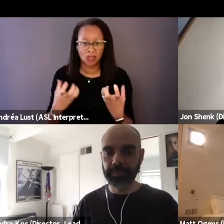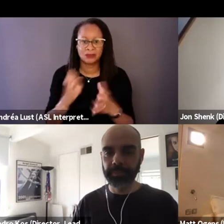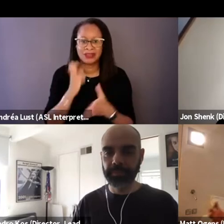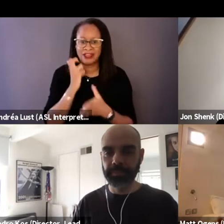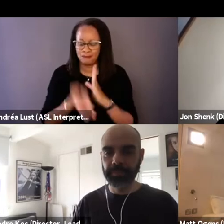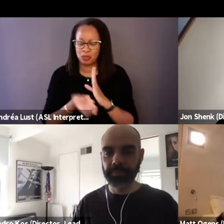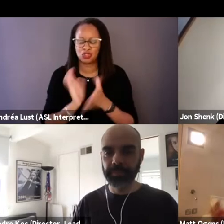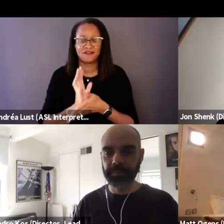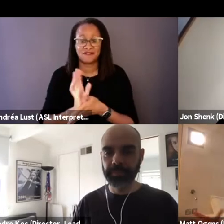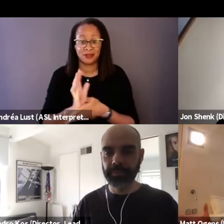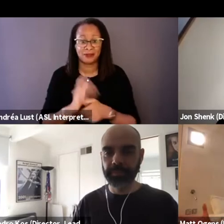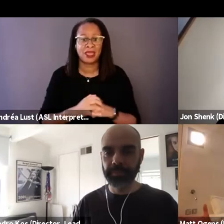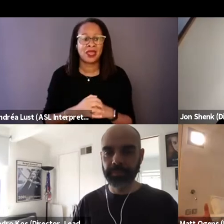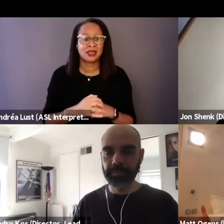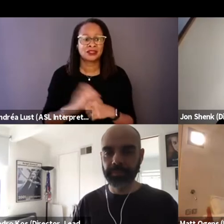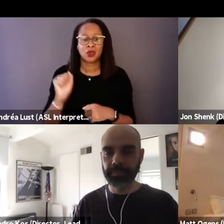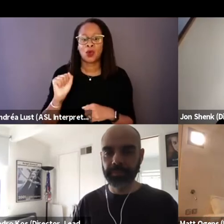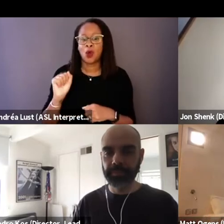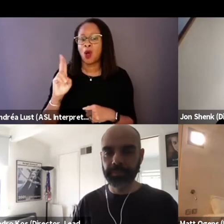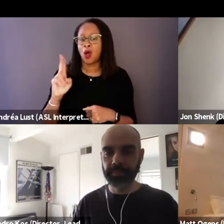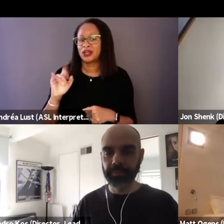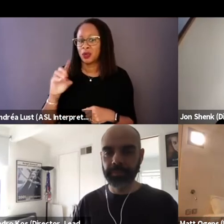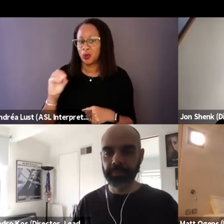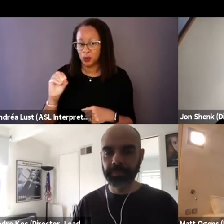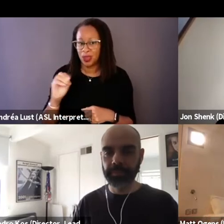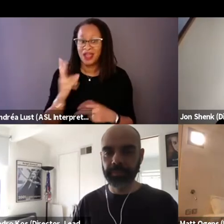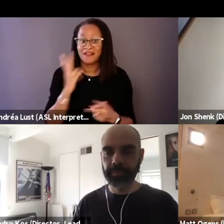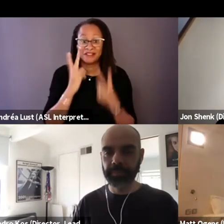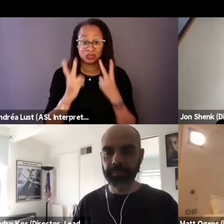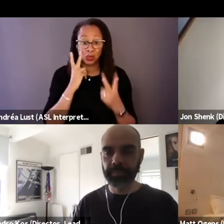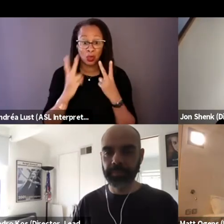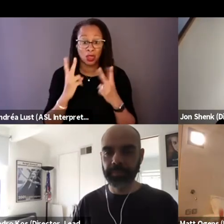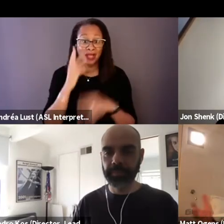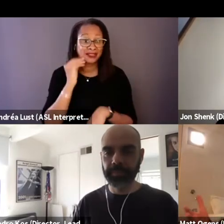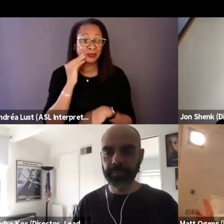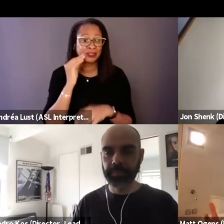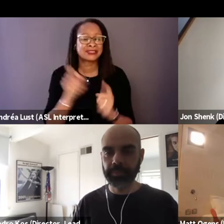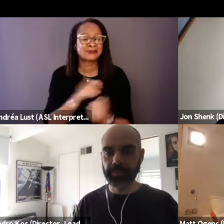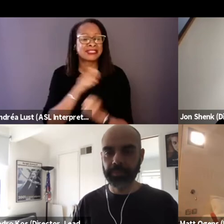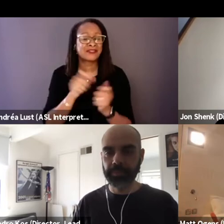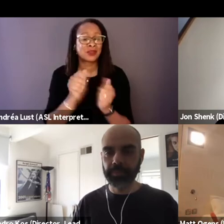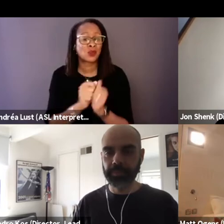Something like an audio visual experience, especially with sounds because of what it's about.